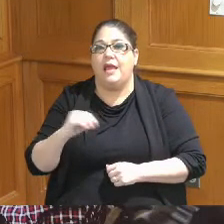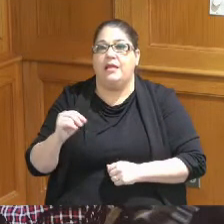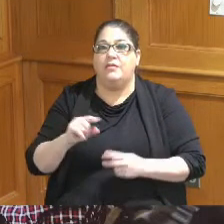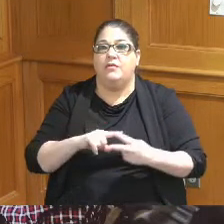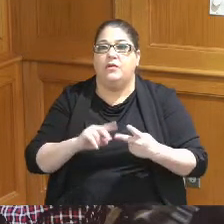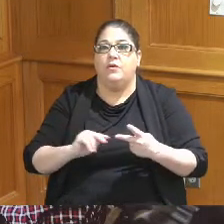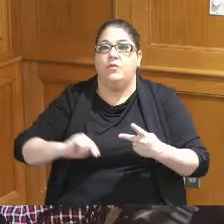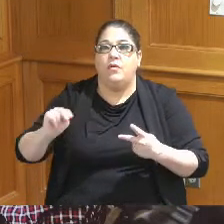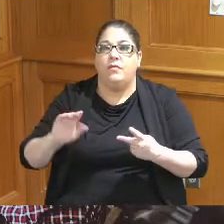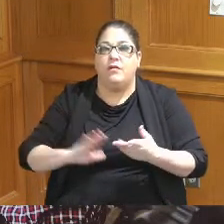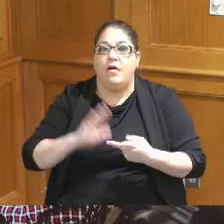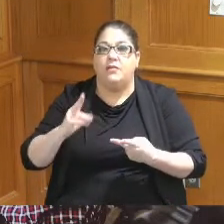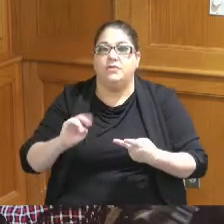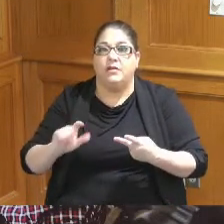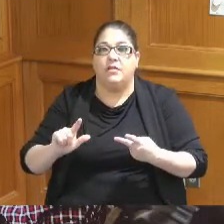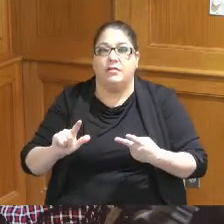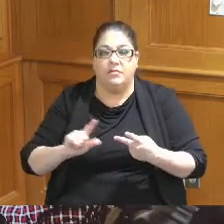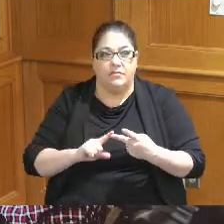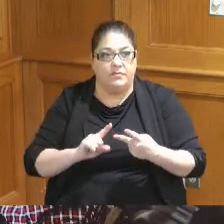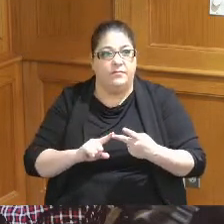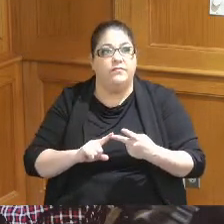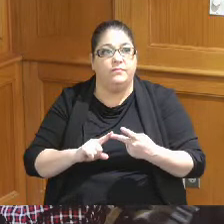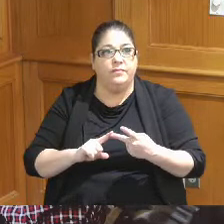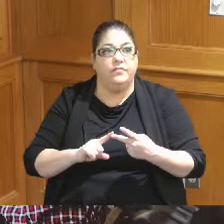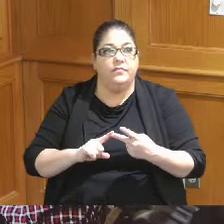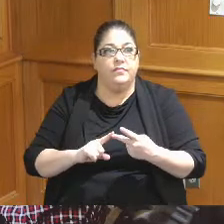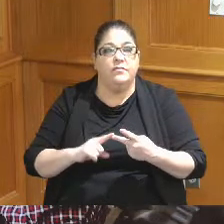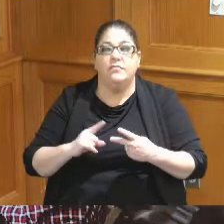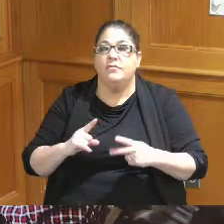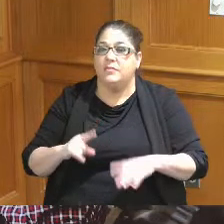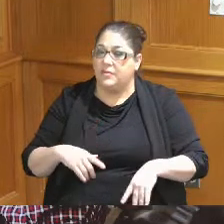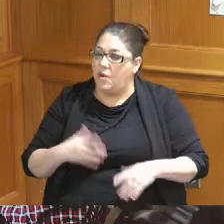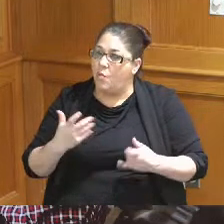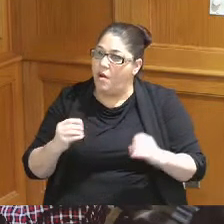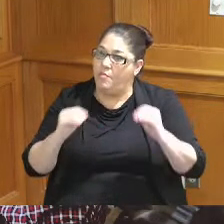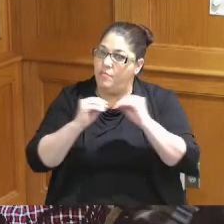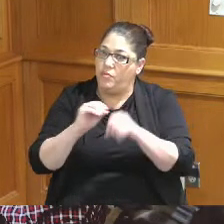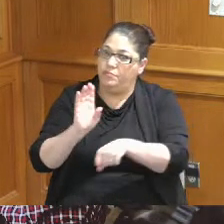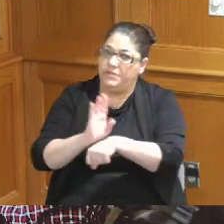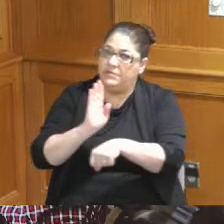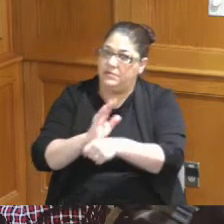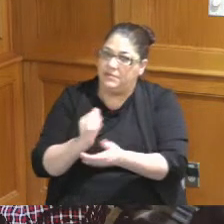so another highlight of the plan is our increased business assistance so Industrial and Commercial